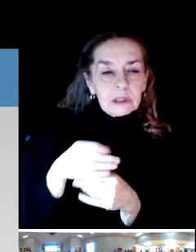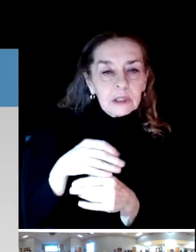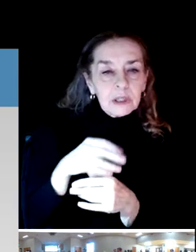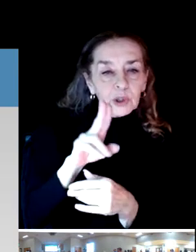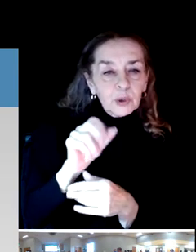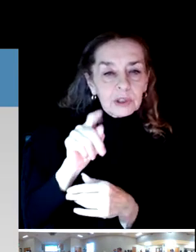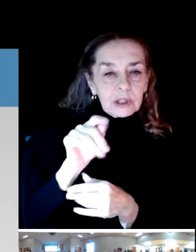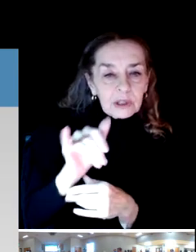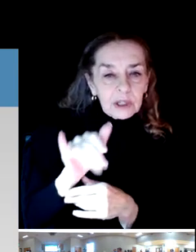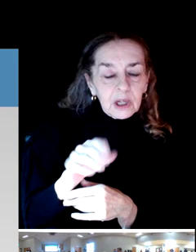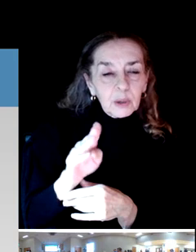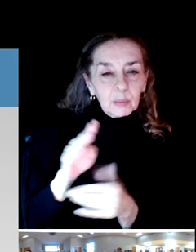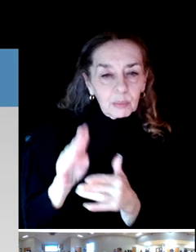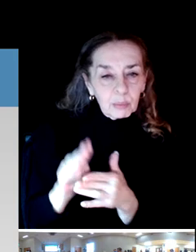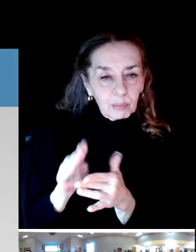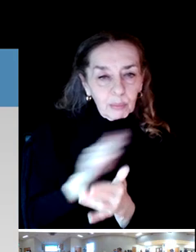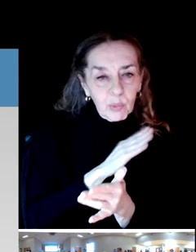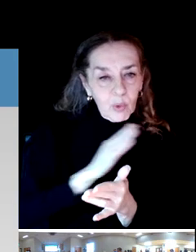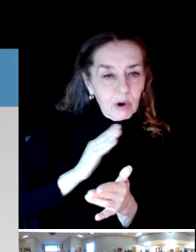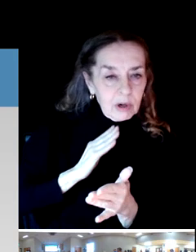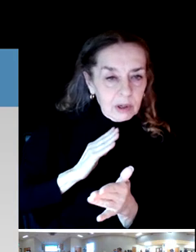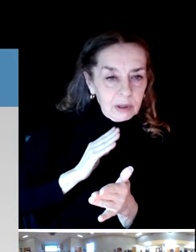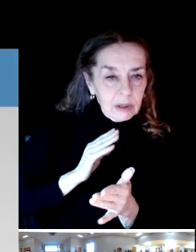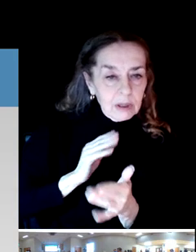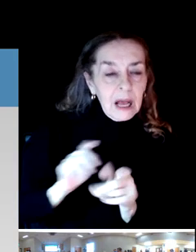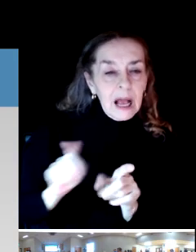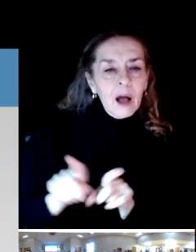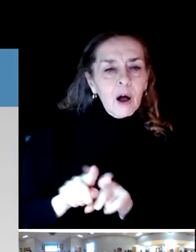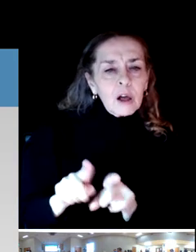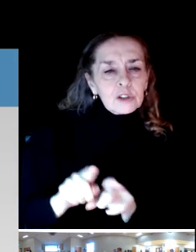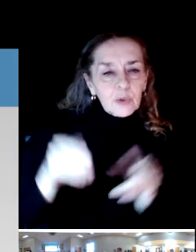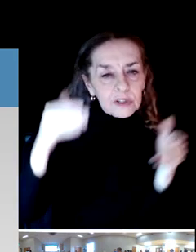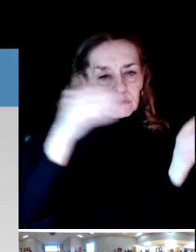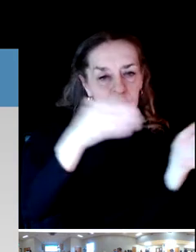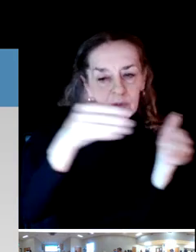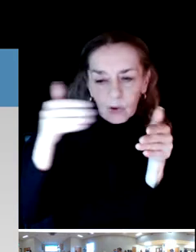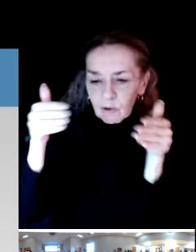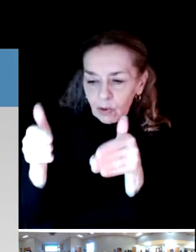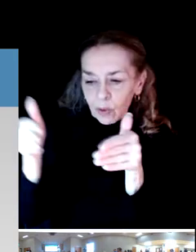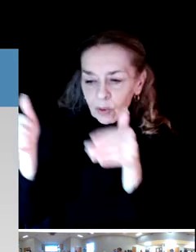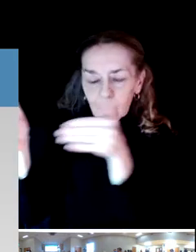the district board of directors and focus groups where the main emphasis this week and